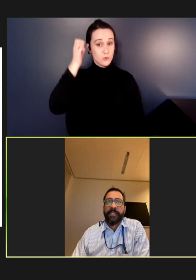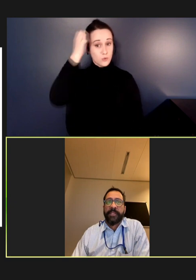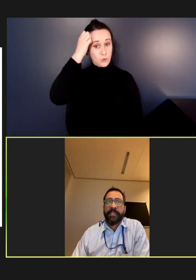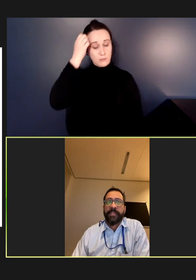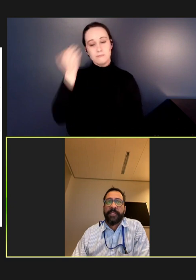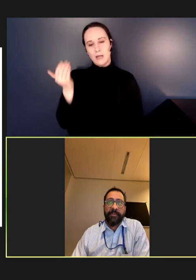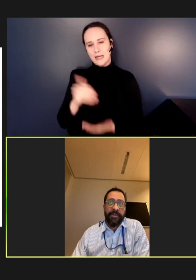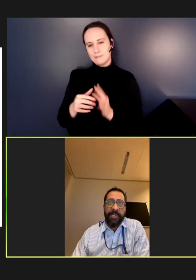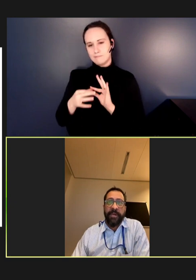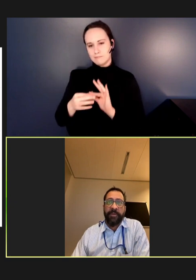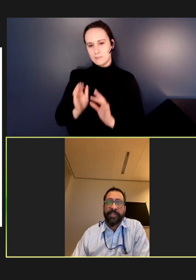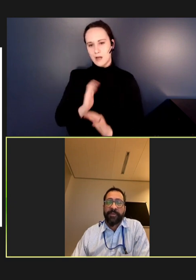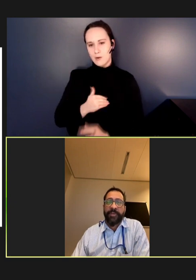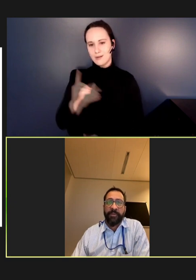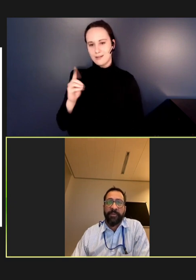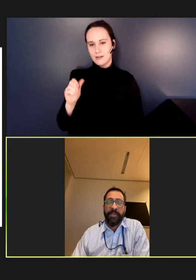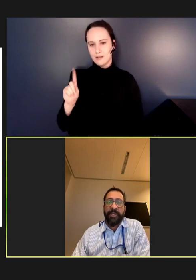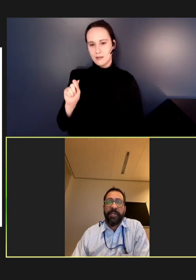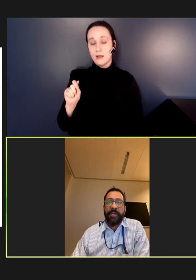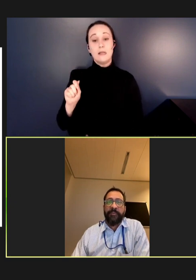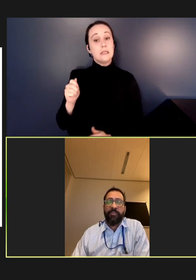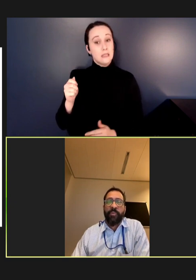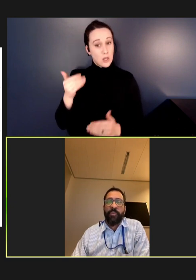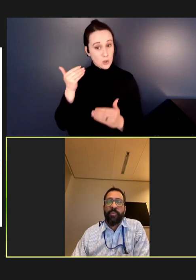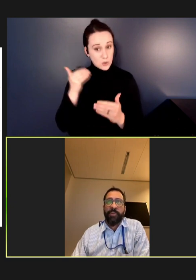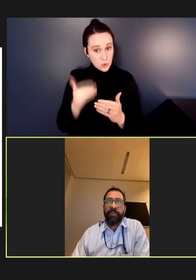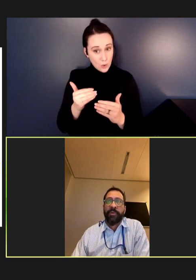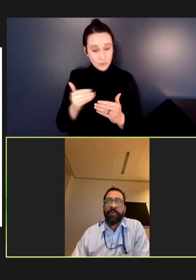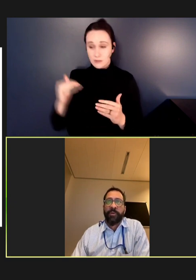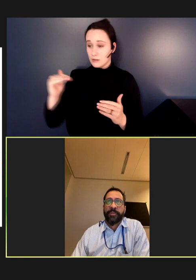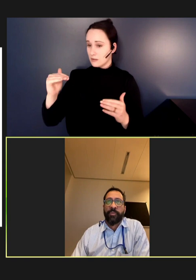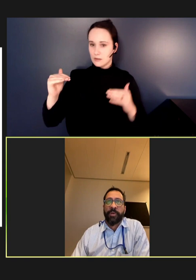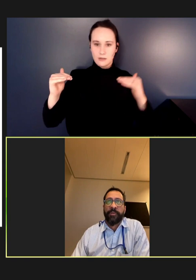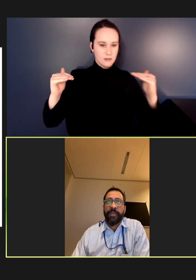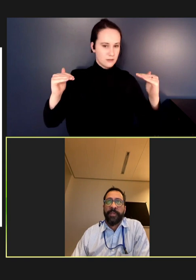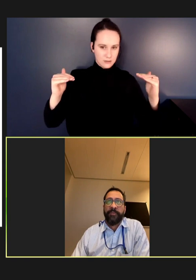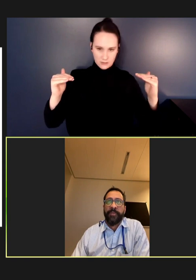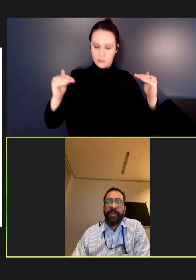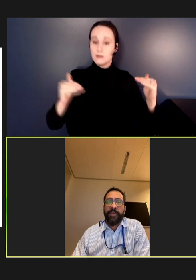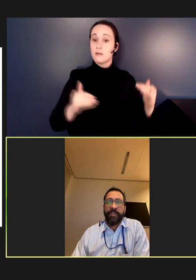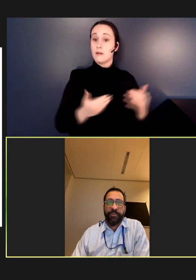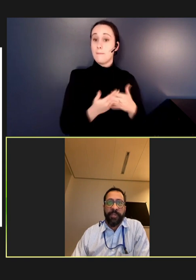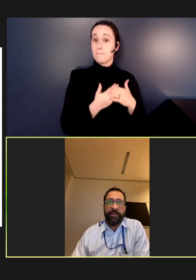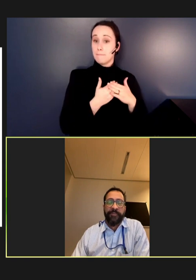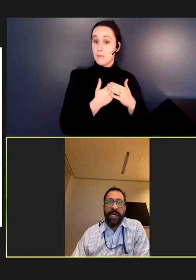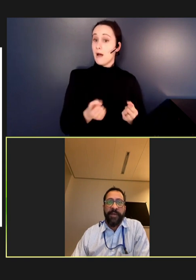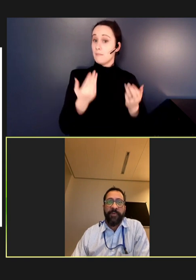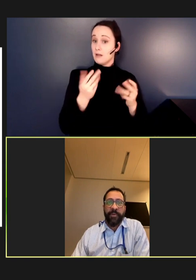are at or near this threshold of one birth cohort worth of children under five who are